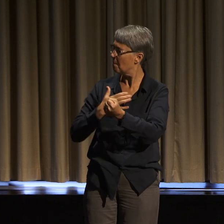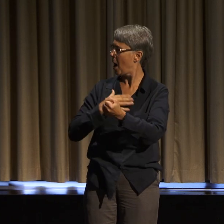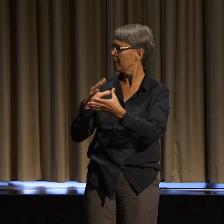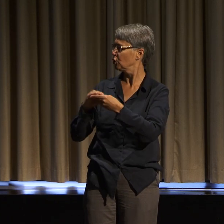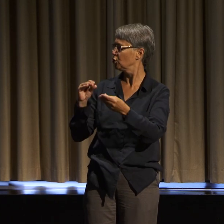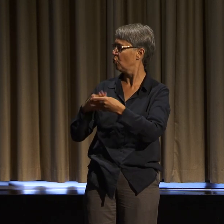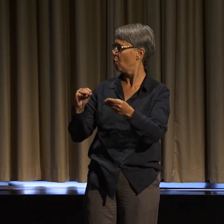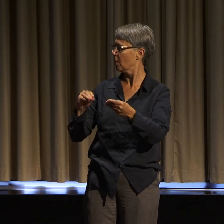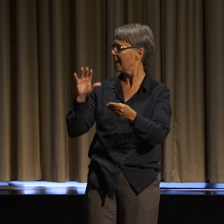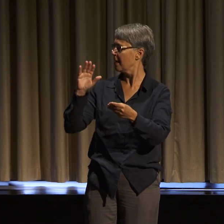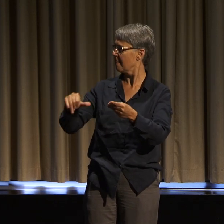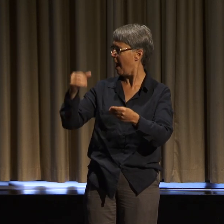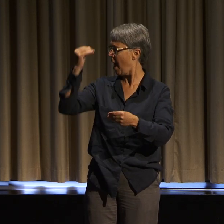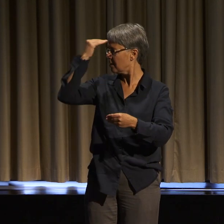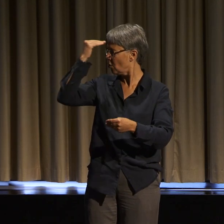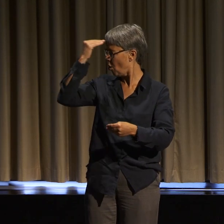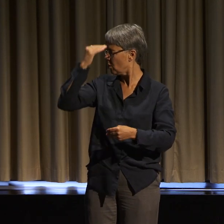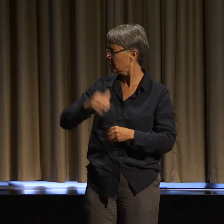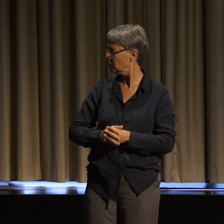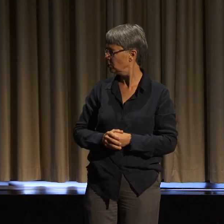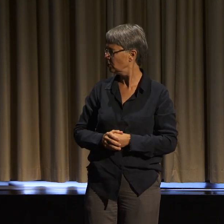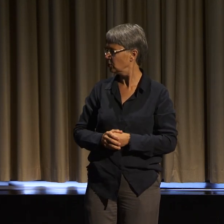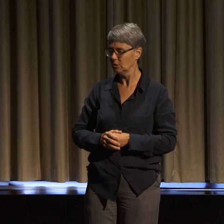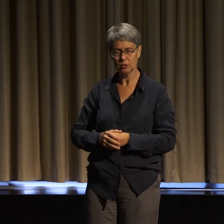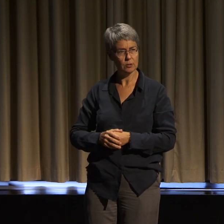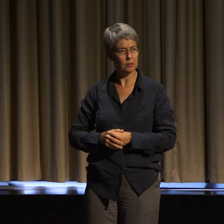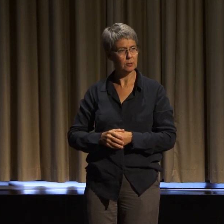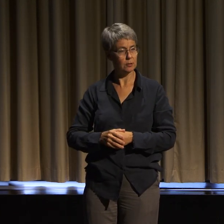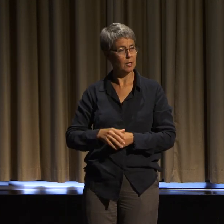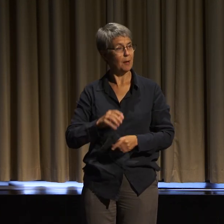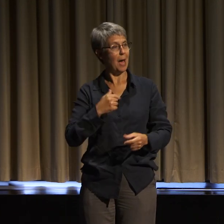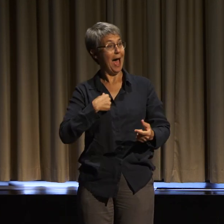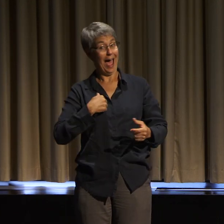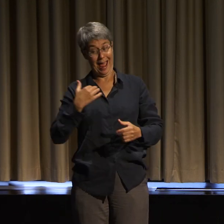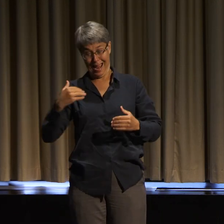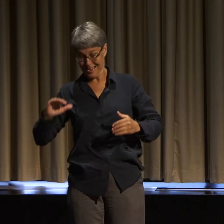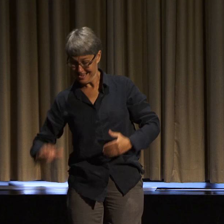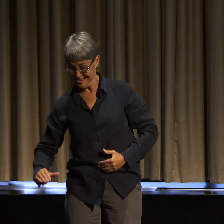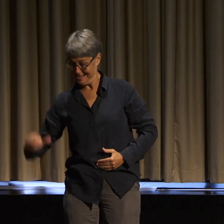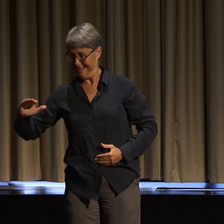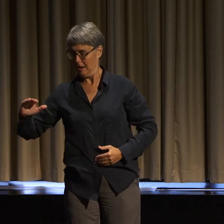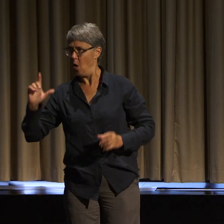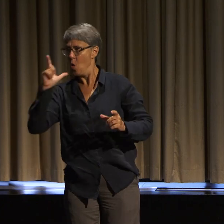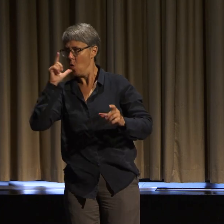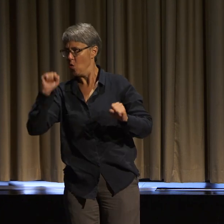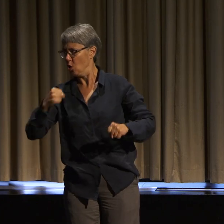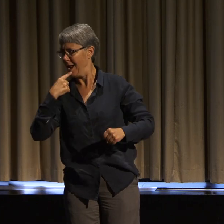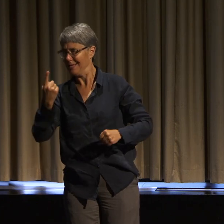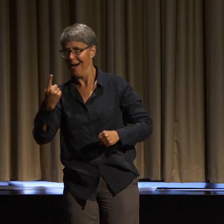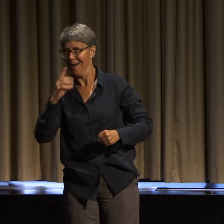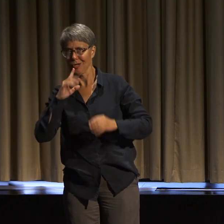weren't told because there wasn't anybody who could understand and hold them. And I wonder how many parts of all of our stories